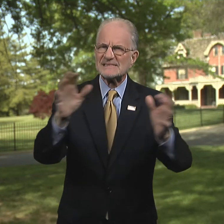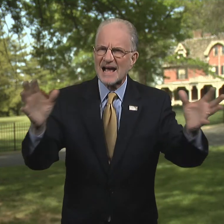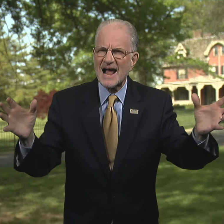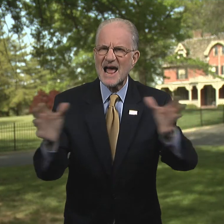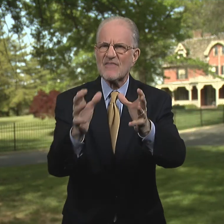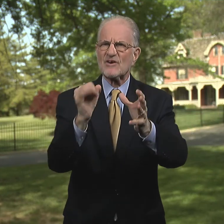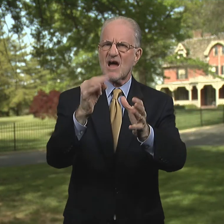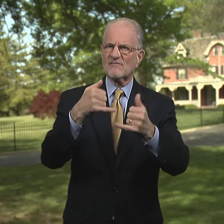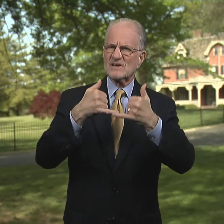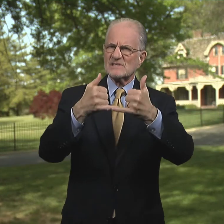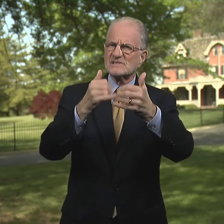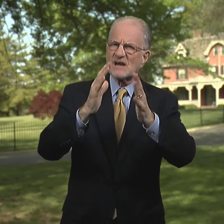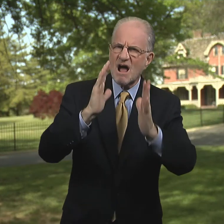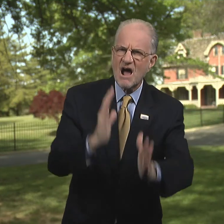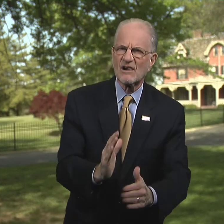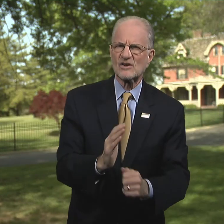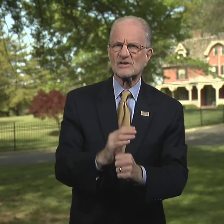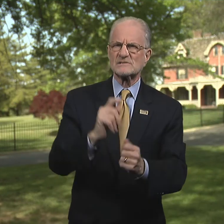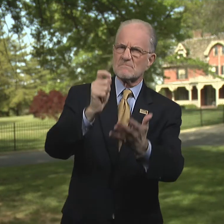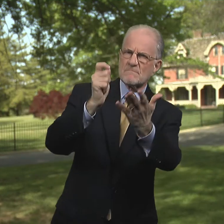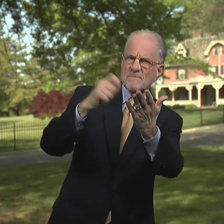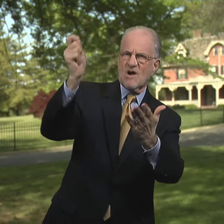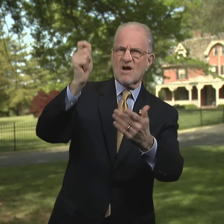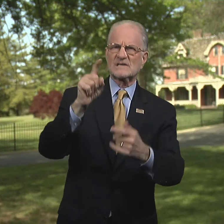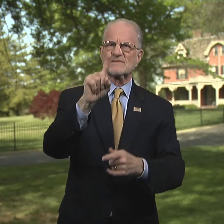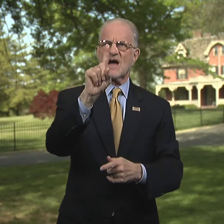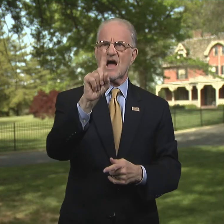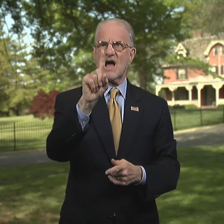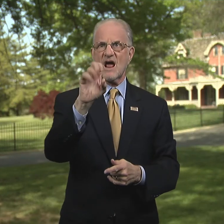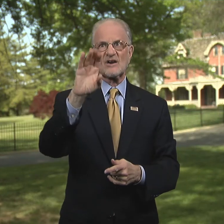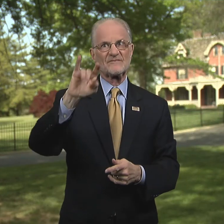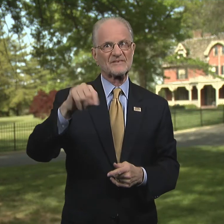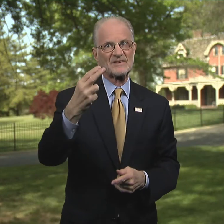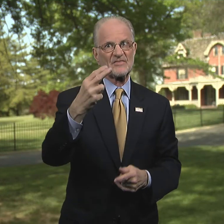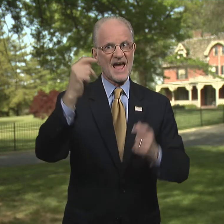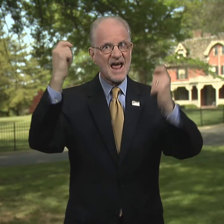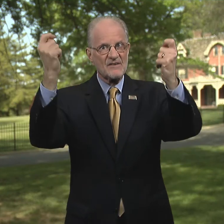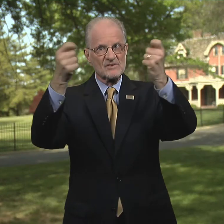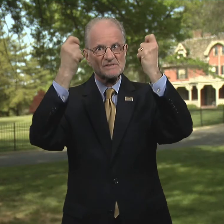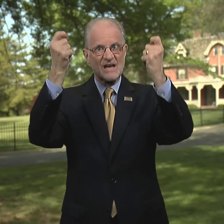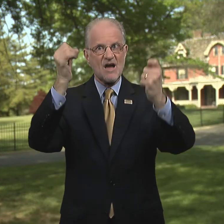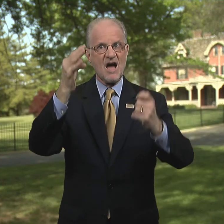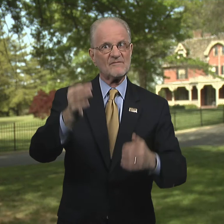This gathering of scholars marks the 150th anniversary of higher education access